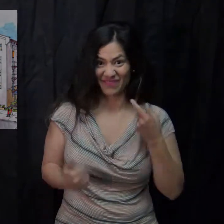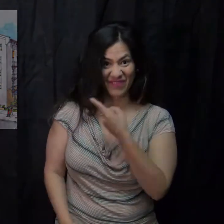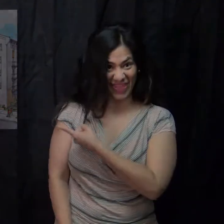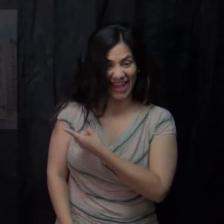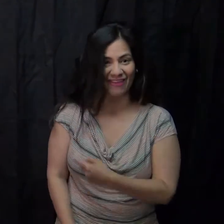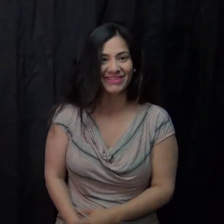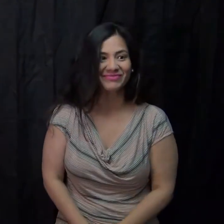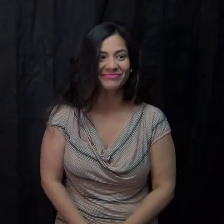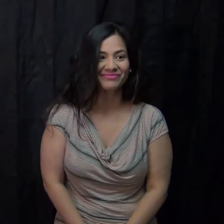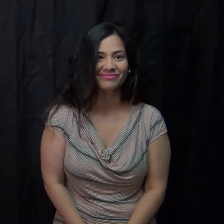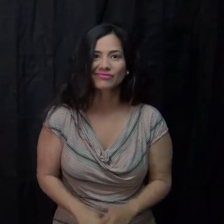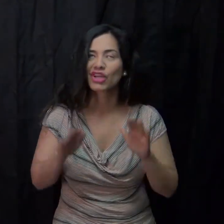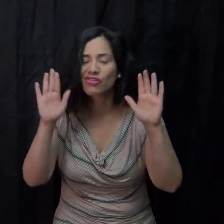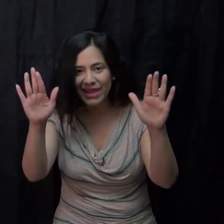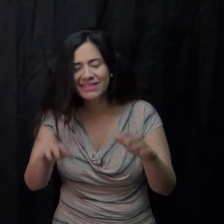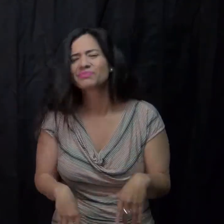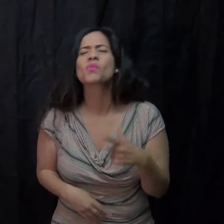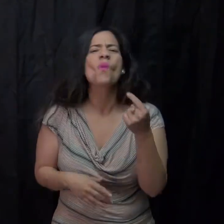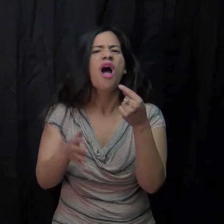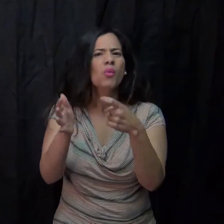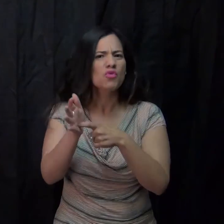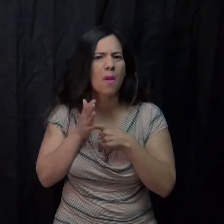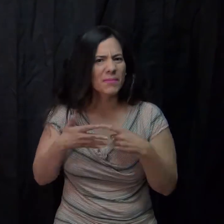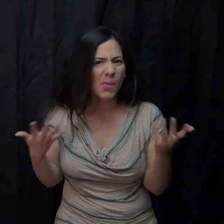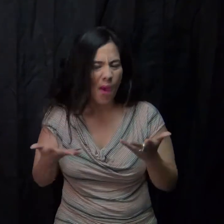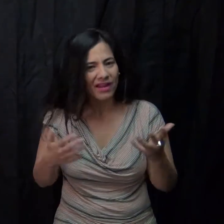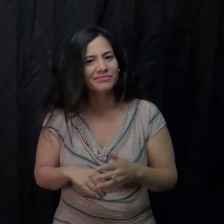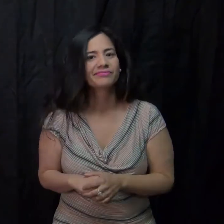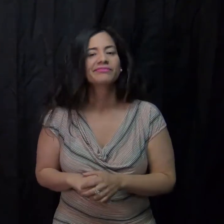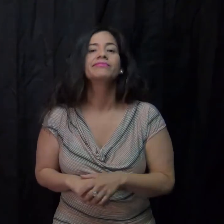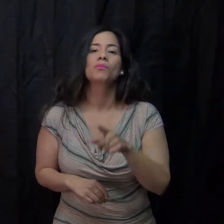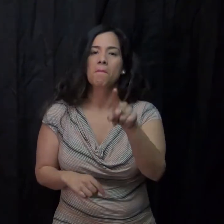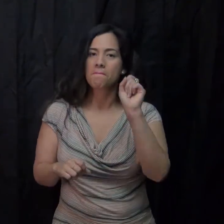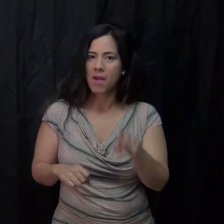Do you want to live here? YES?! Great! What are the requirements?